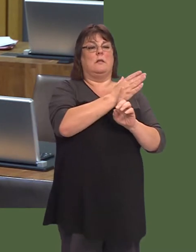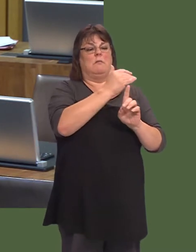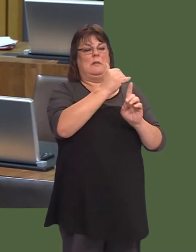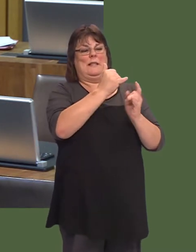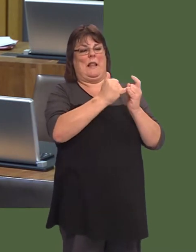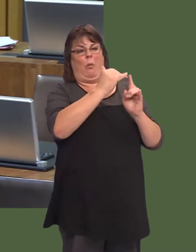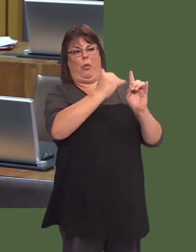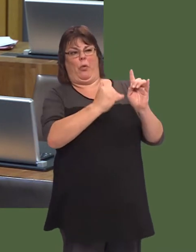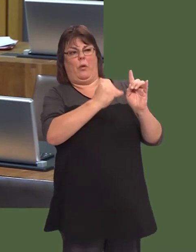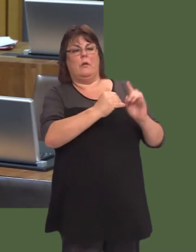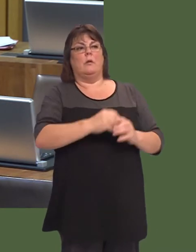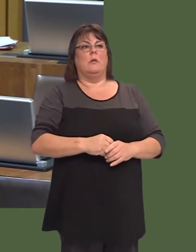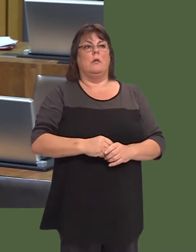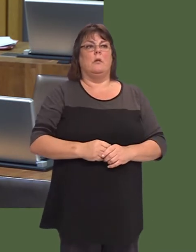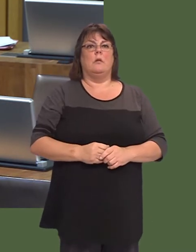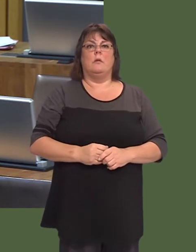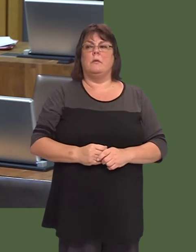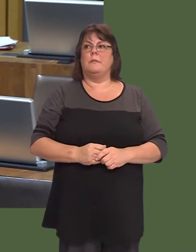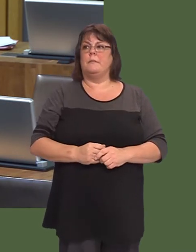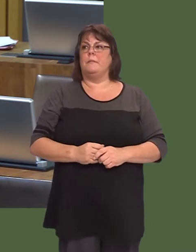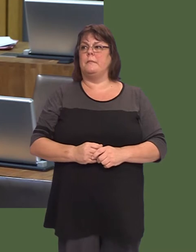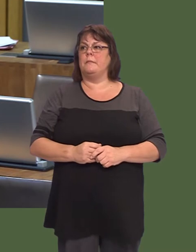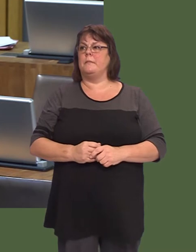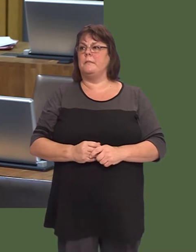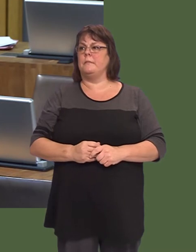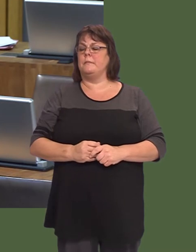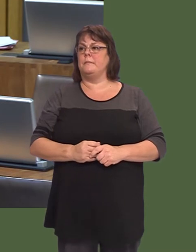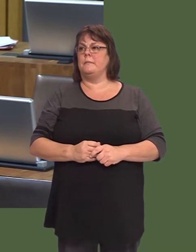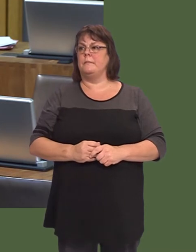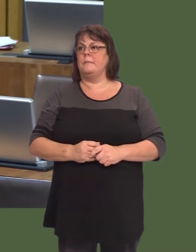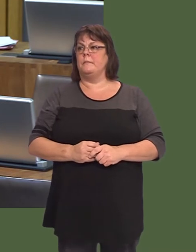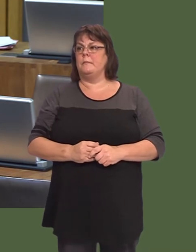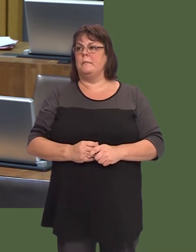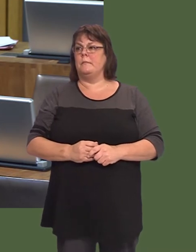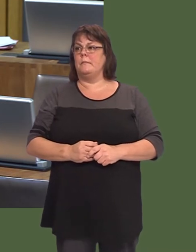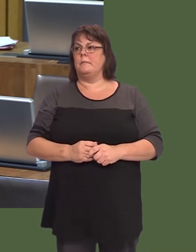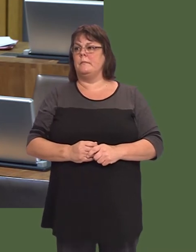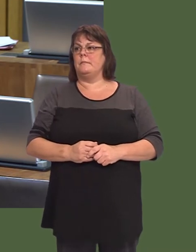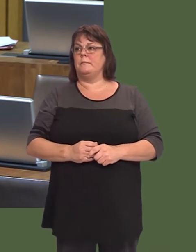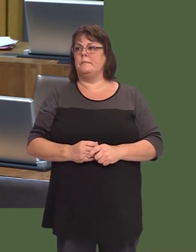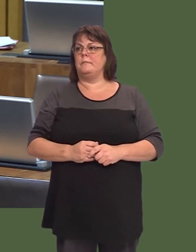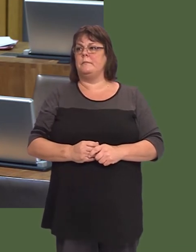Ond, a gaf i ddweud wrtho unwaith eto fod y sefyllfa ar hyn o bryd yn Llwynhelyg yn